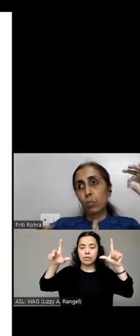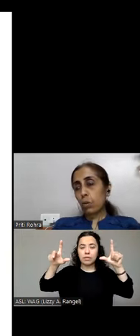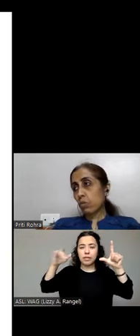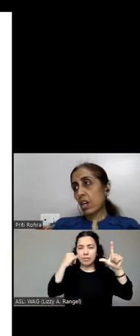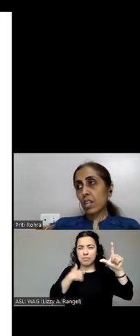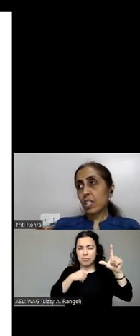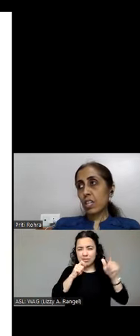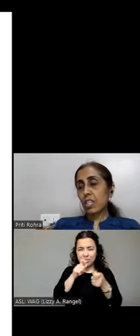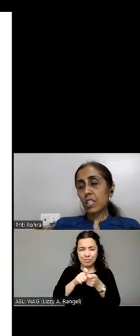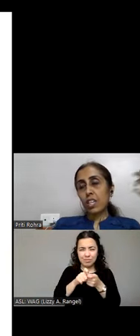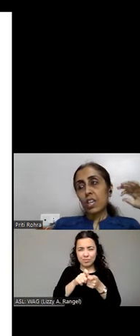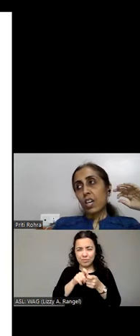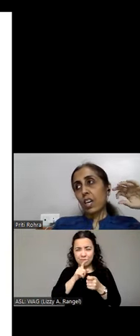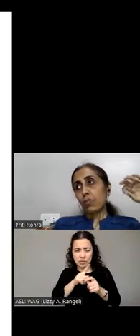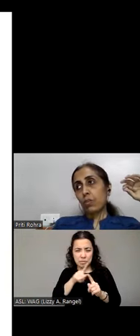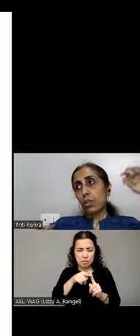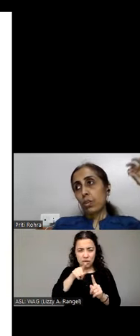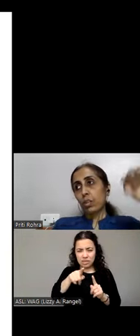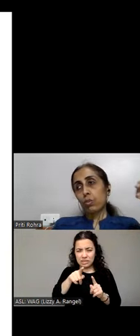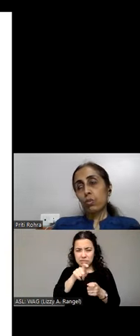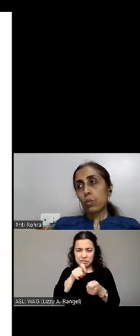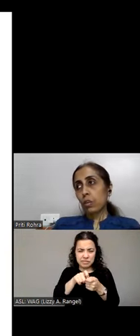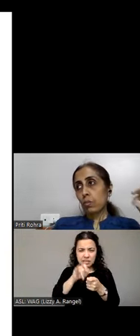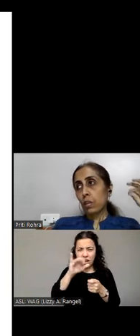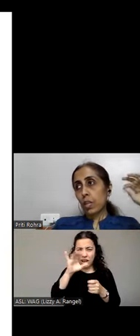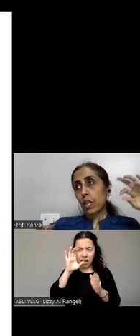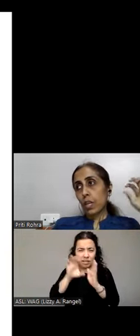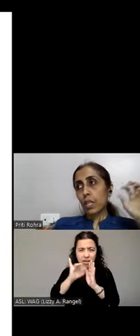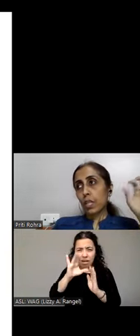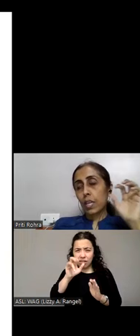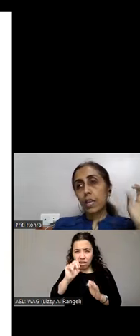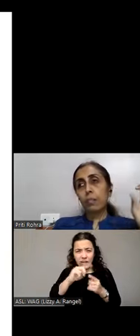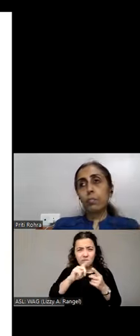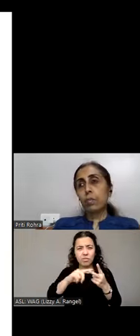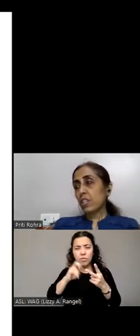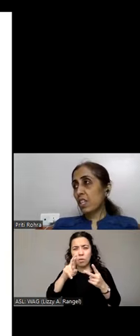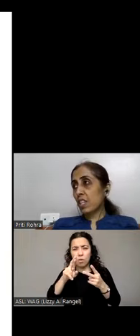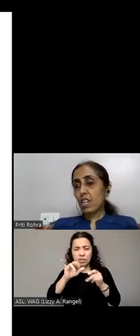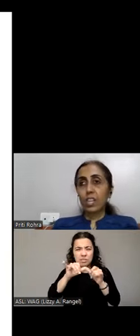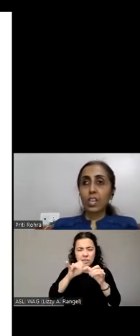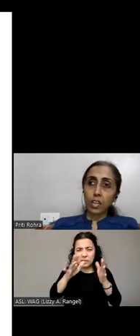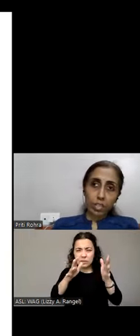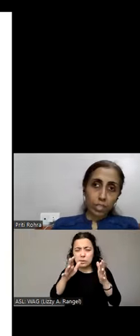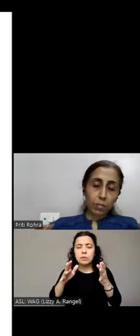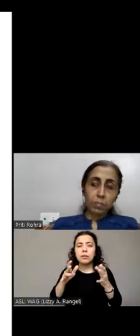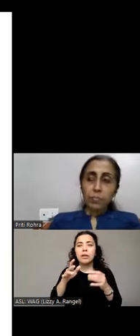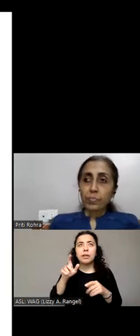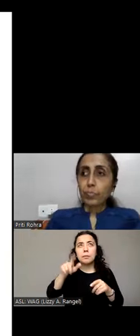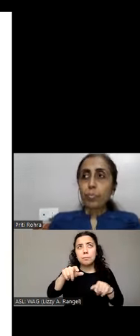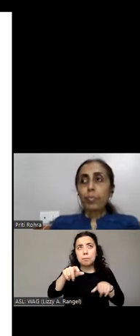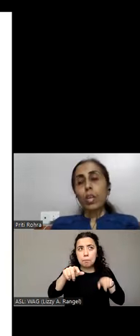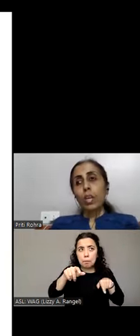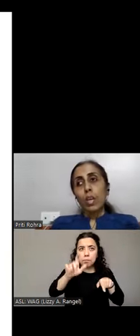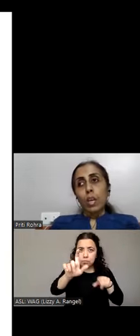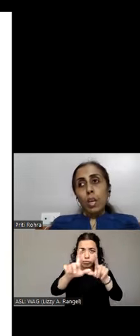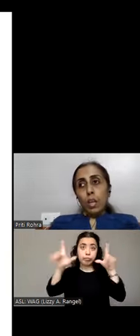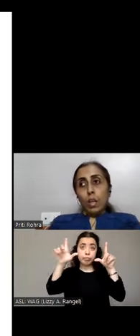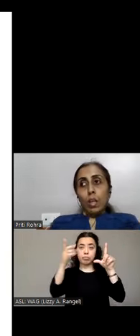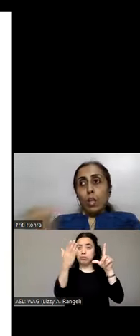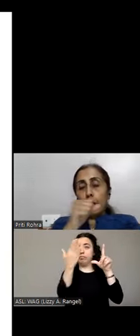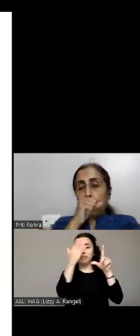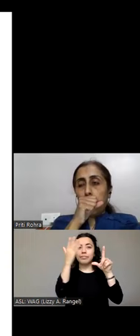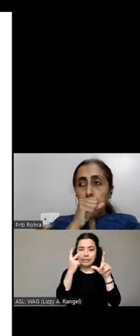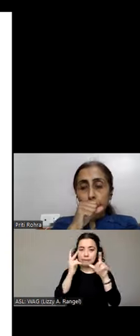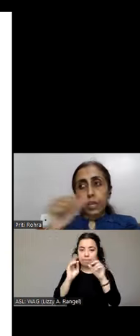about the target size I would use zoom controller there and then I can precisely hit the targets.